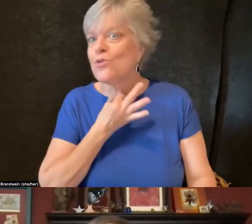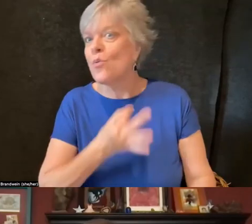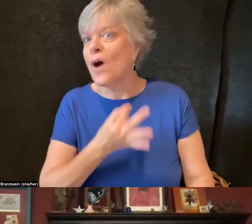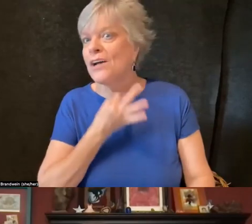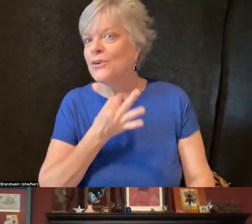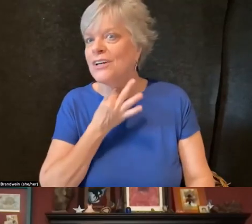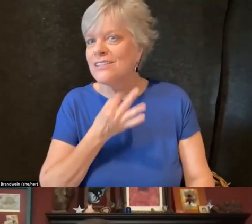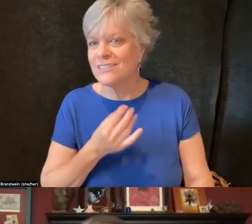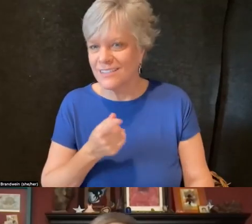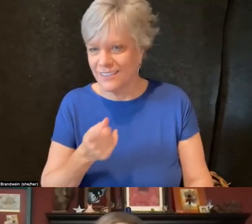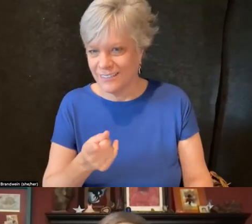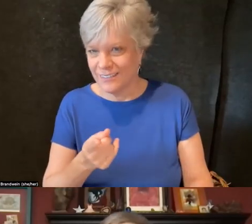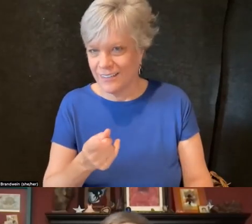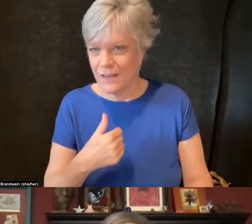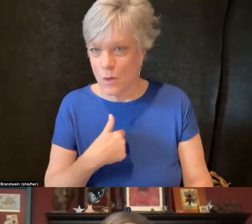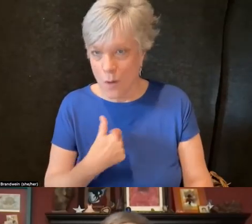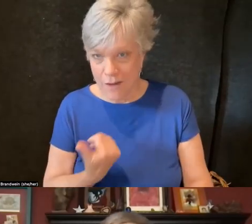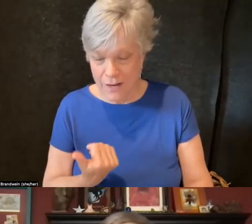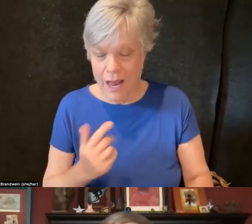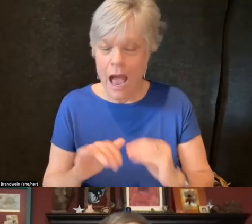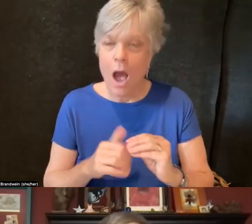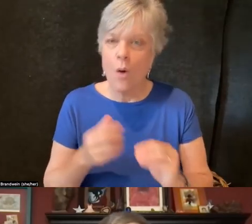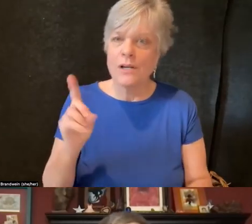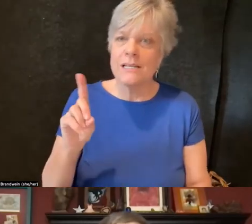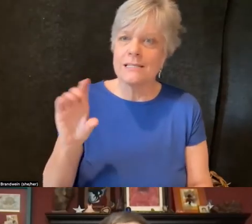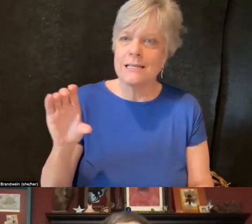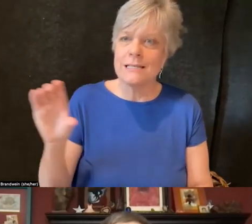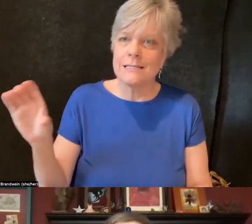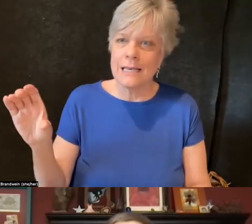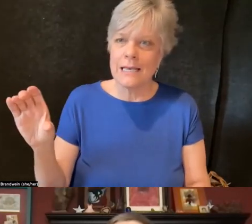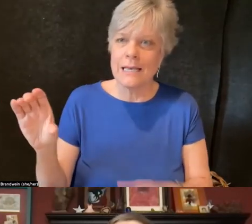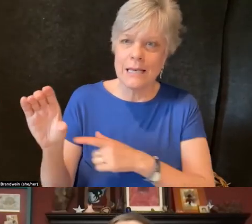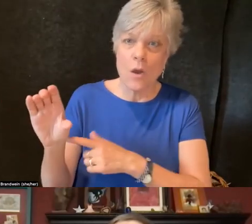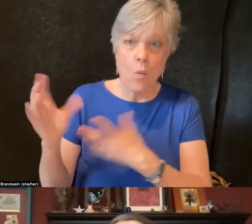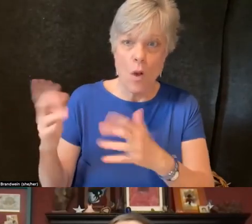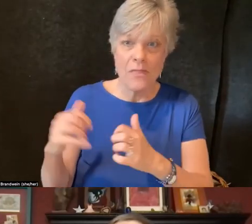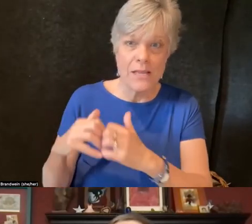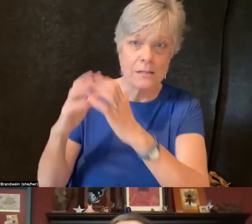about how a DCC, whether one that exists already or doesn't,